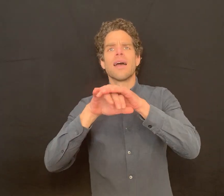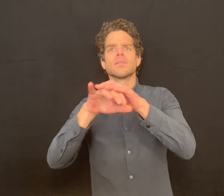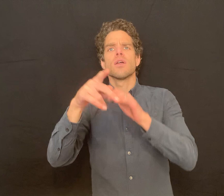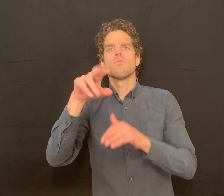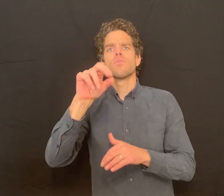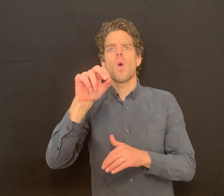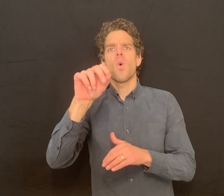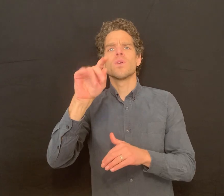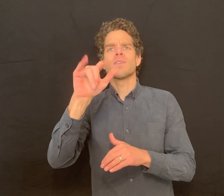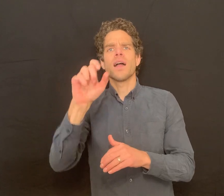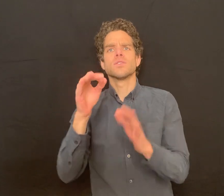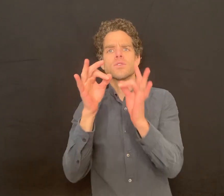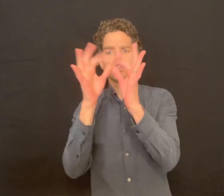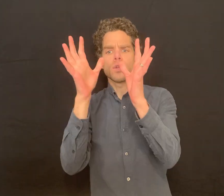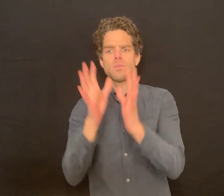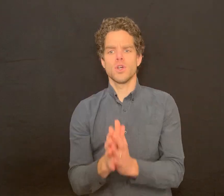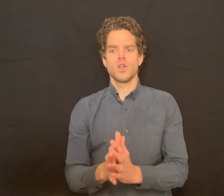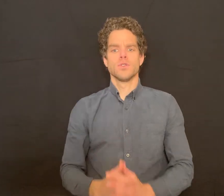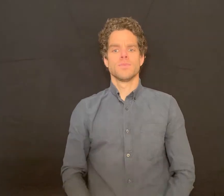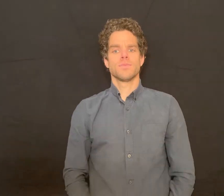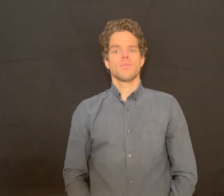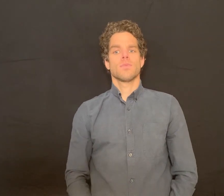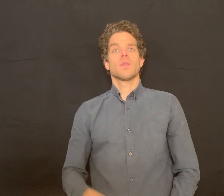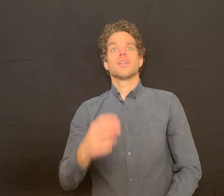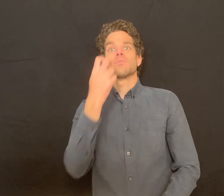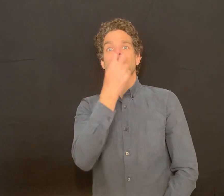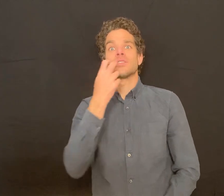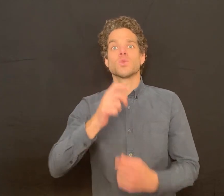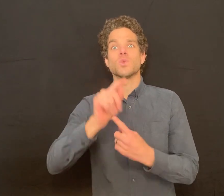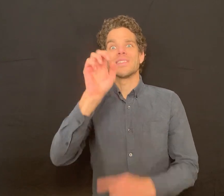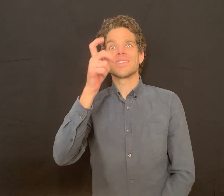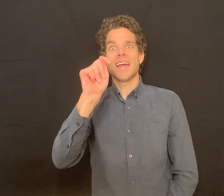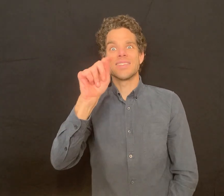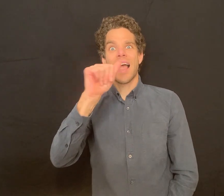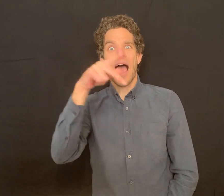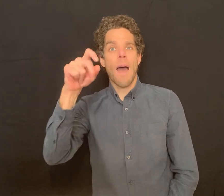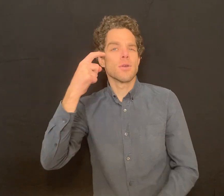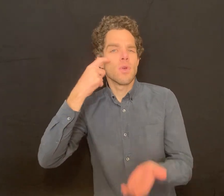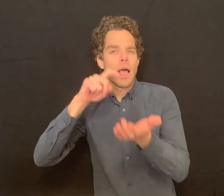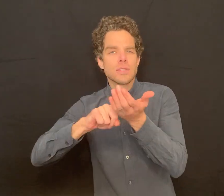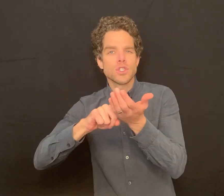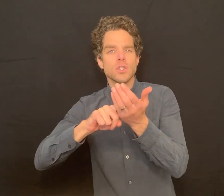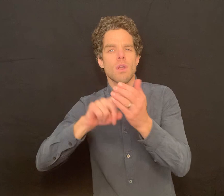tactile/ProTactile interpreters, speech-to-text apps